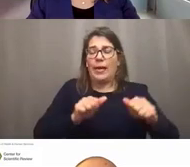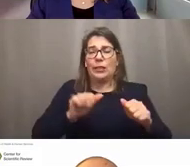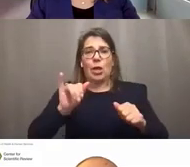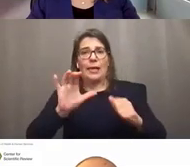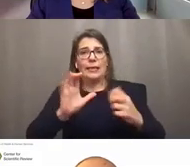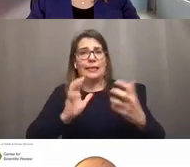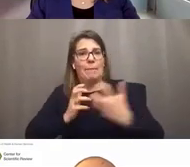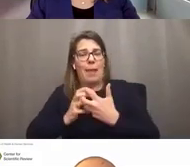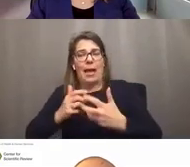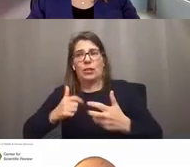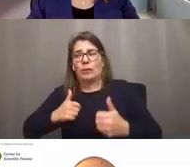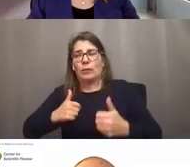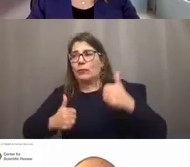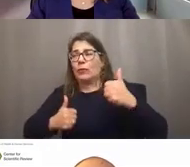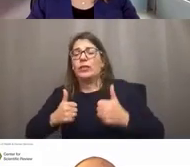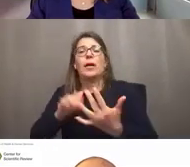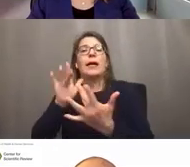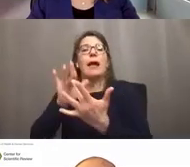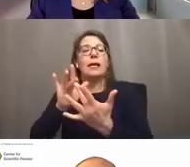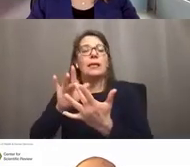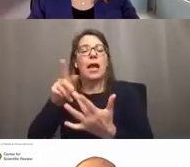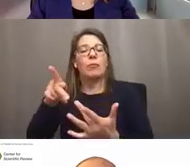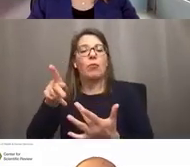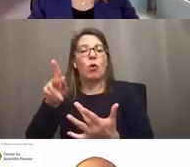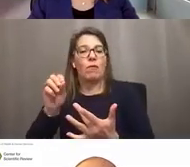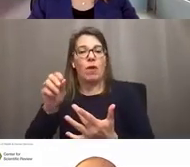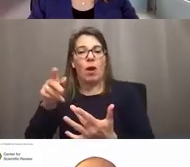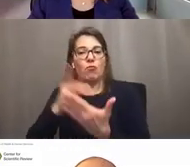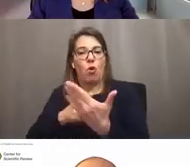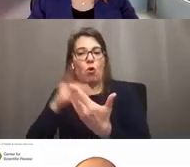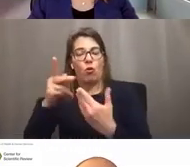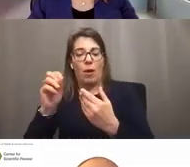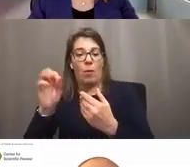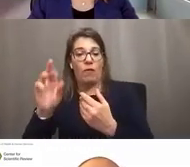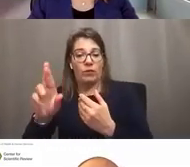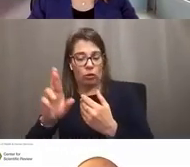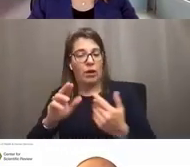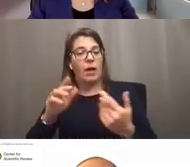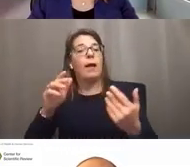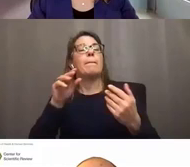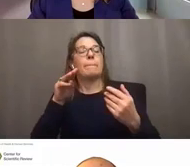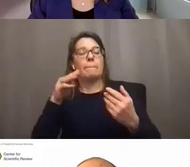reach out to a program officer. Matchmaker provides a list of potential POs with their contact information.